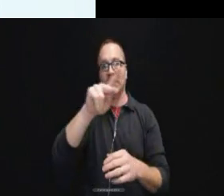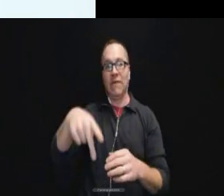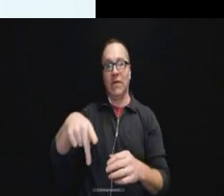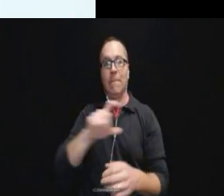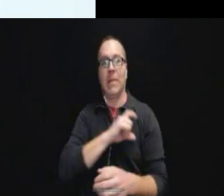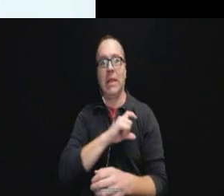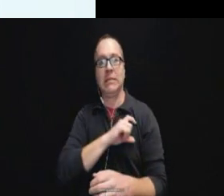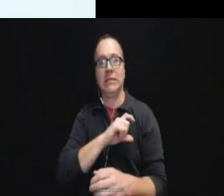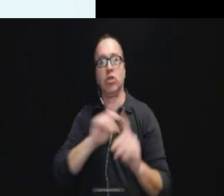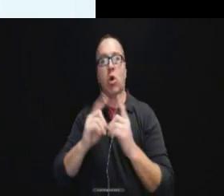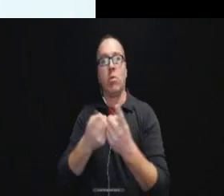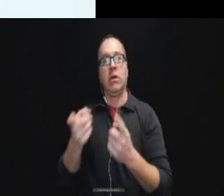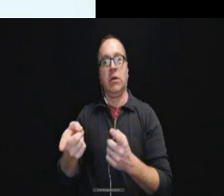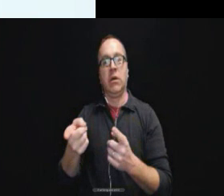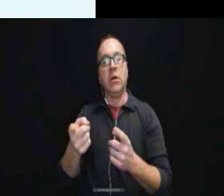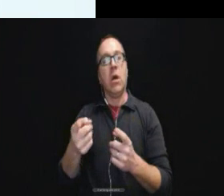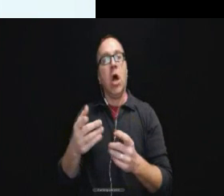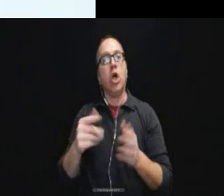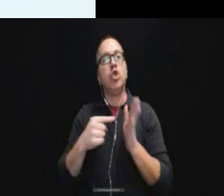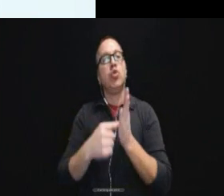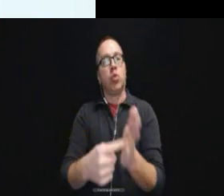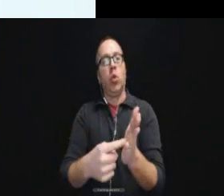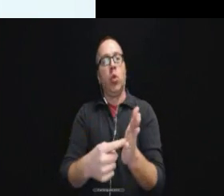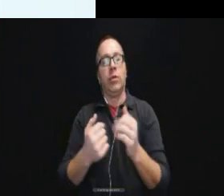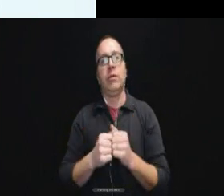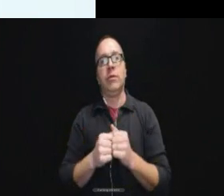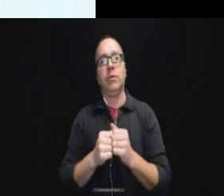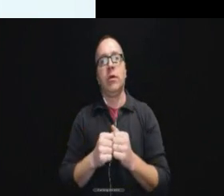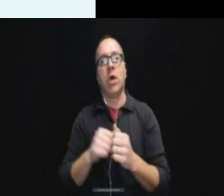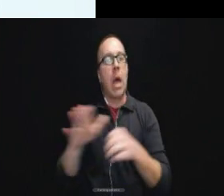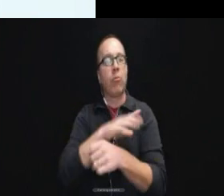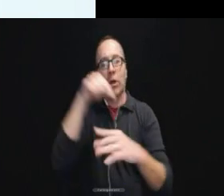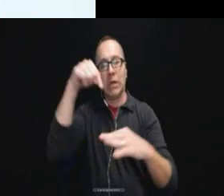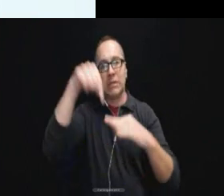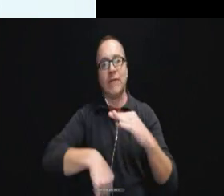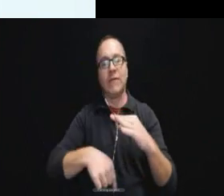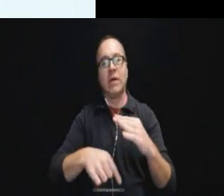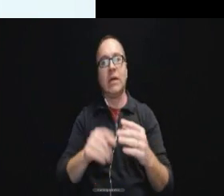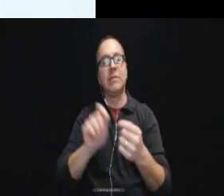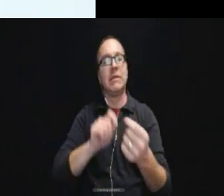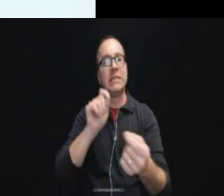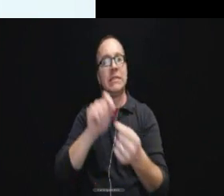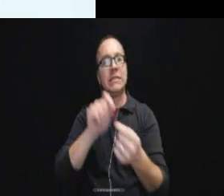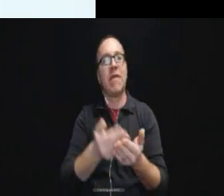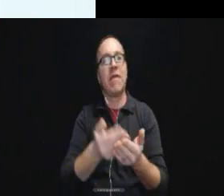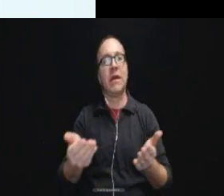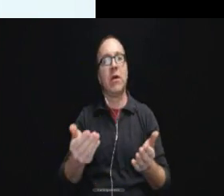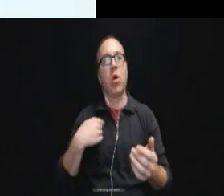I think outlines comprehensively on certain things that police departments can do to ensure